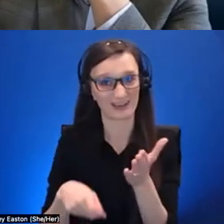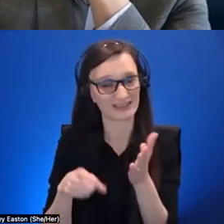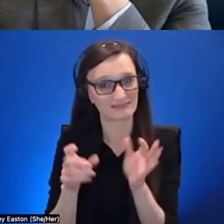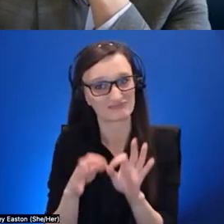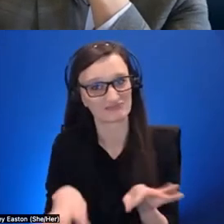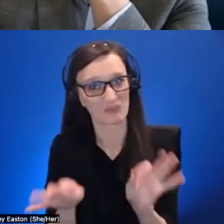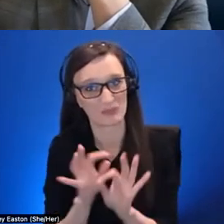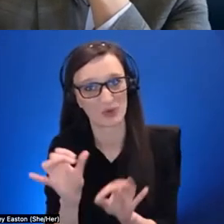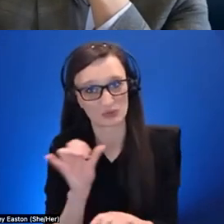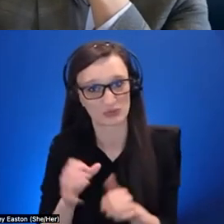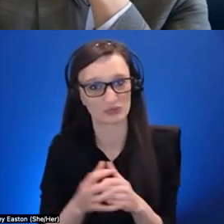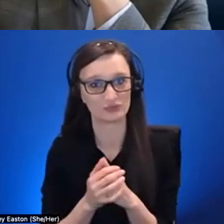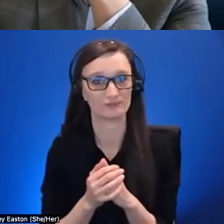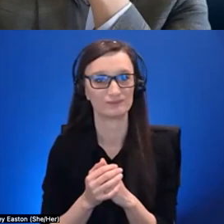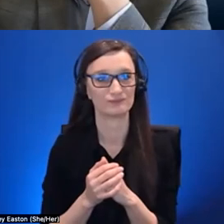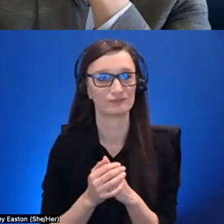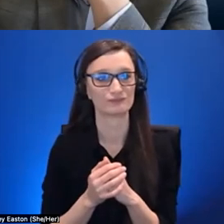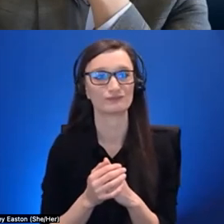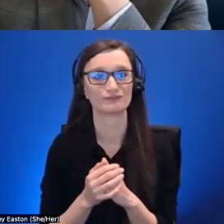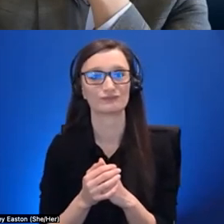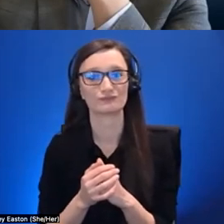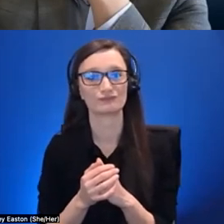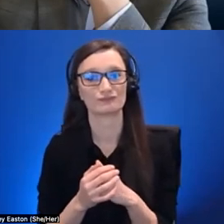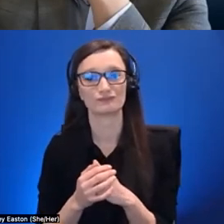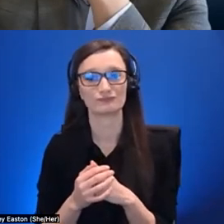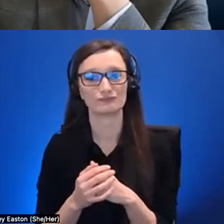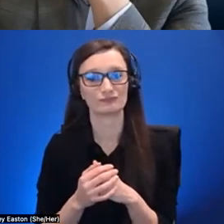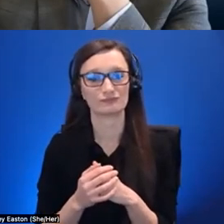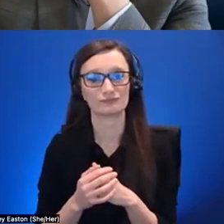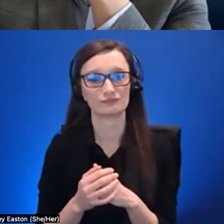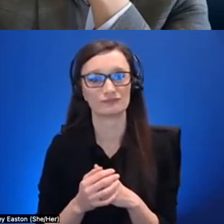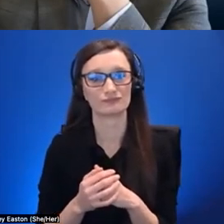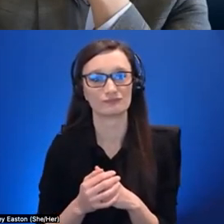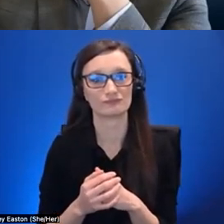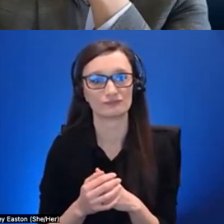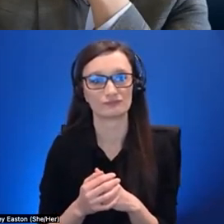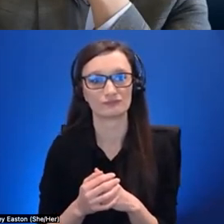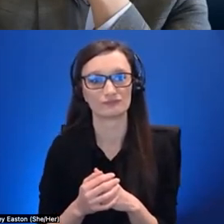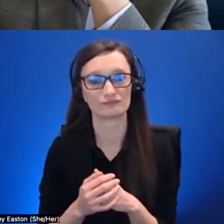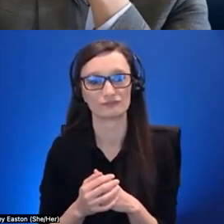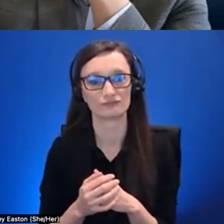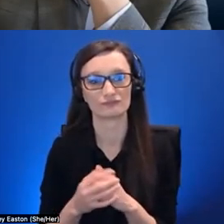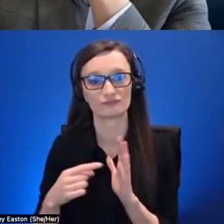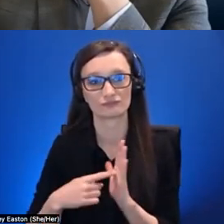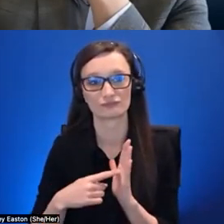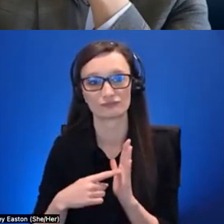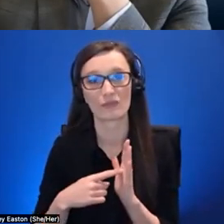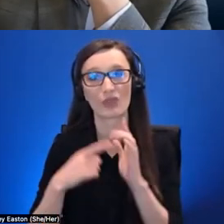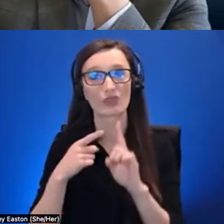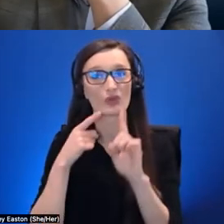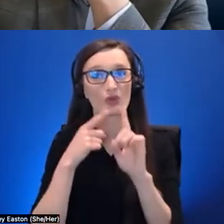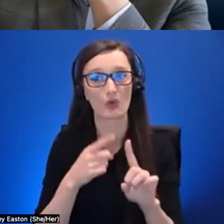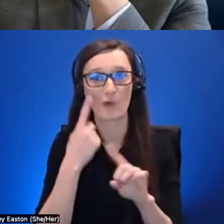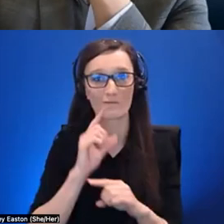uh i think uh like for example like the goal of um the omniscribe project is to uh democratize